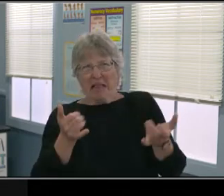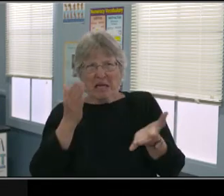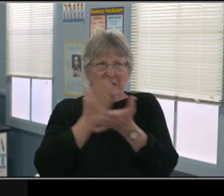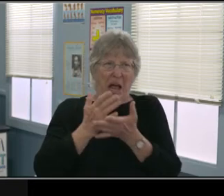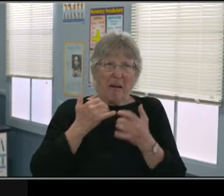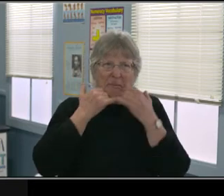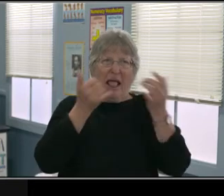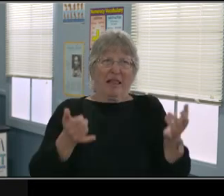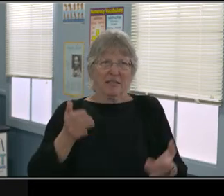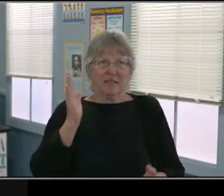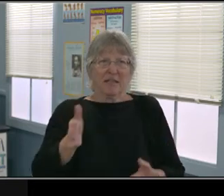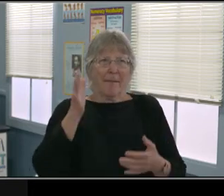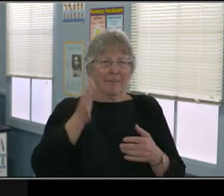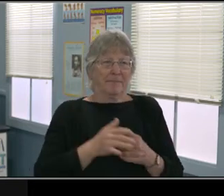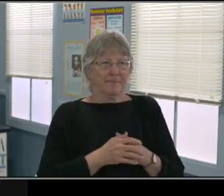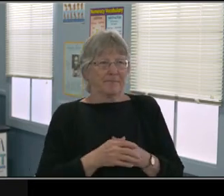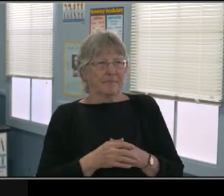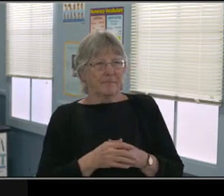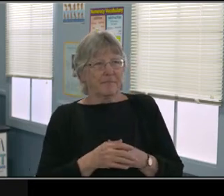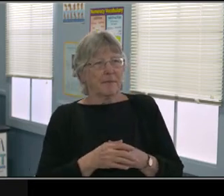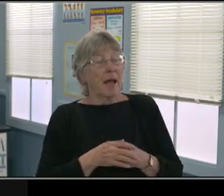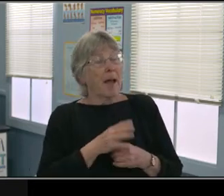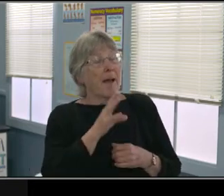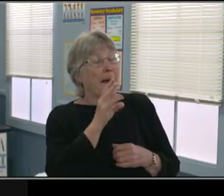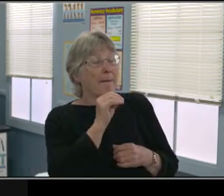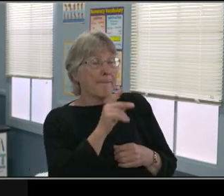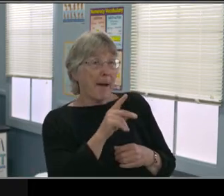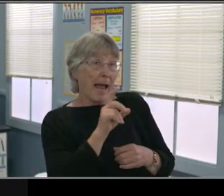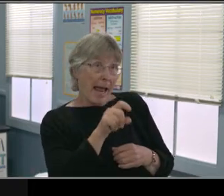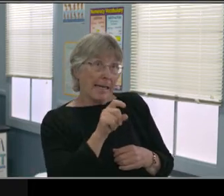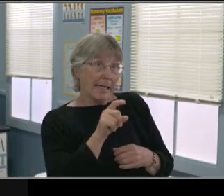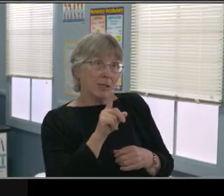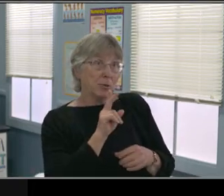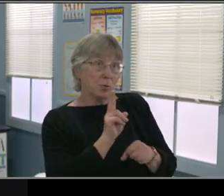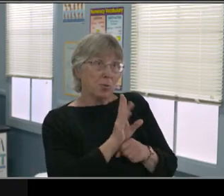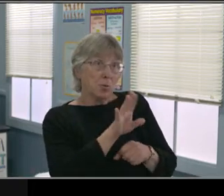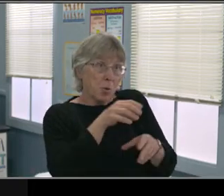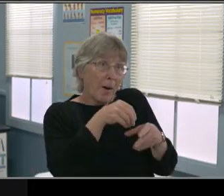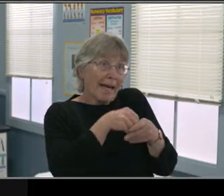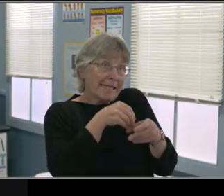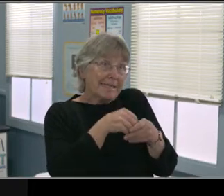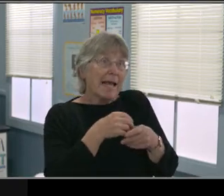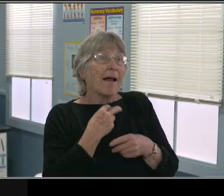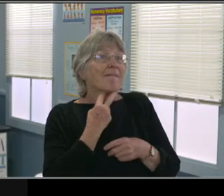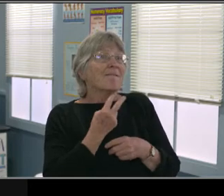You get there and your child is, "Mom. can I please, mom..." Okay here, just be quiet.